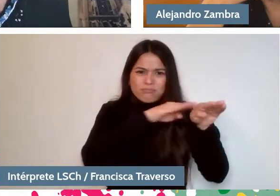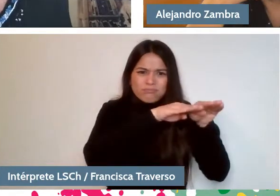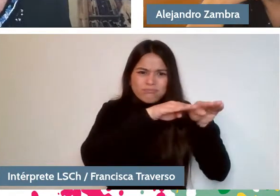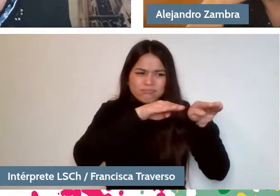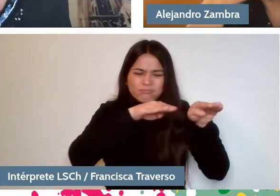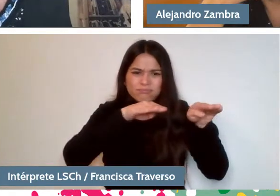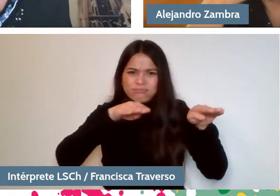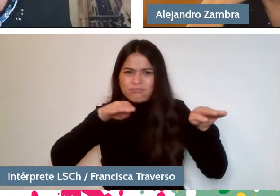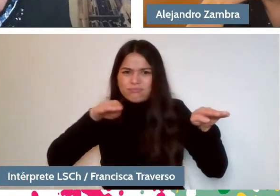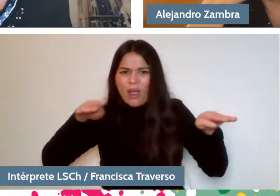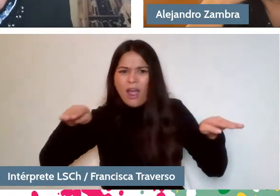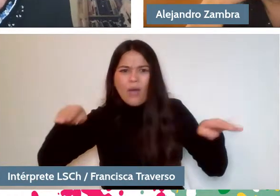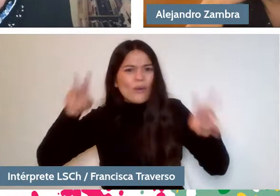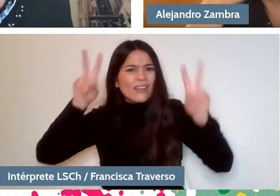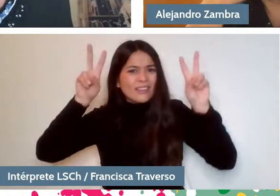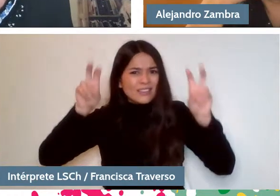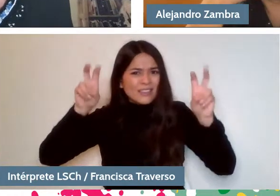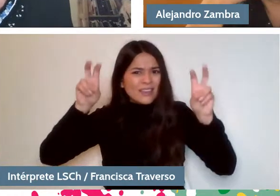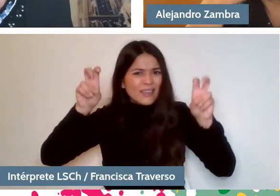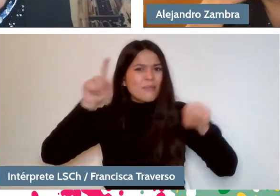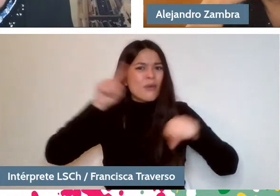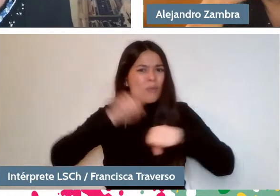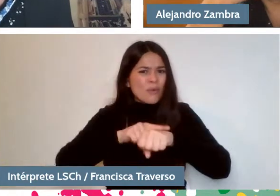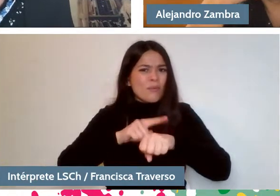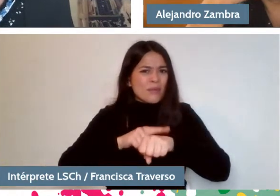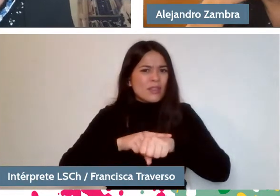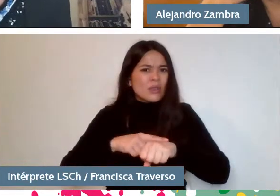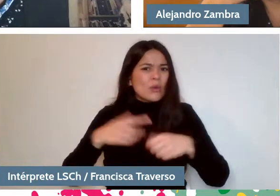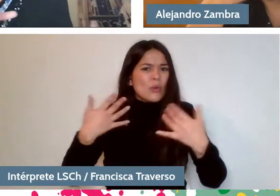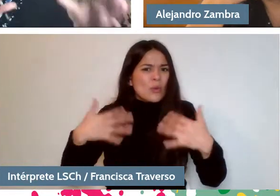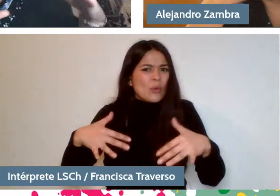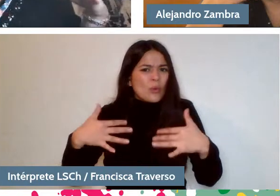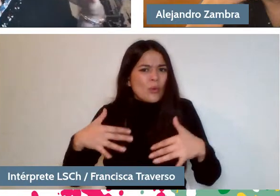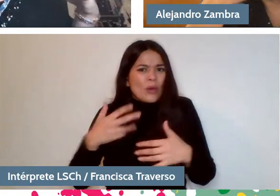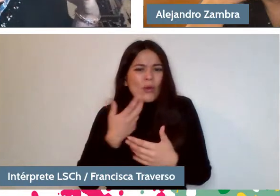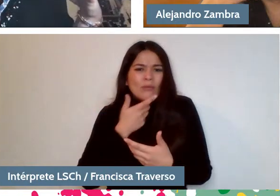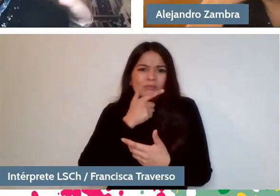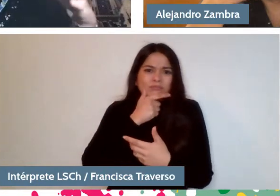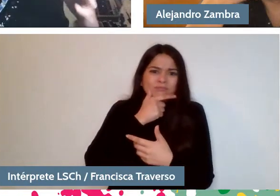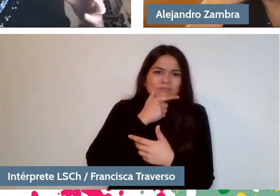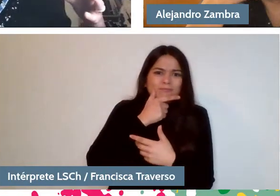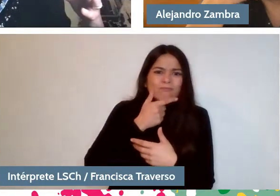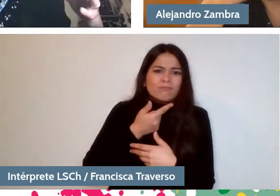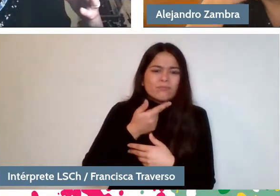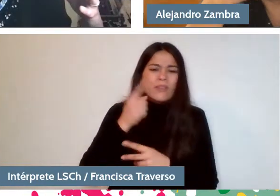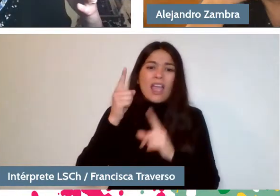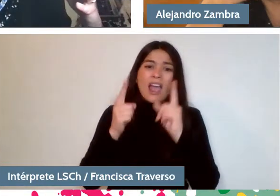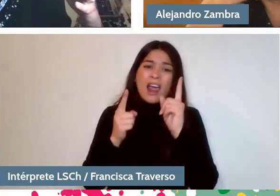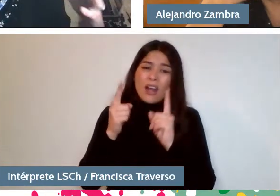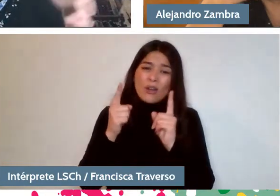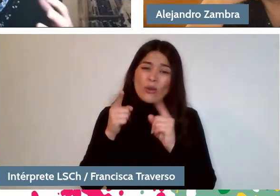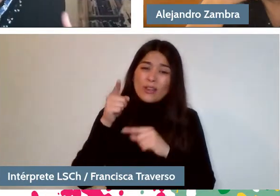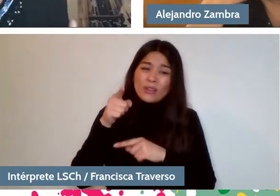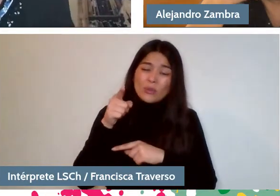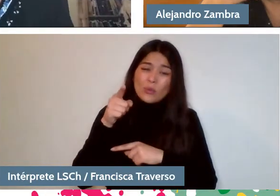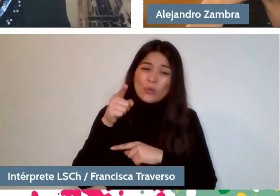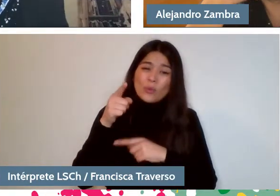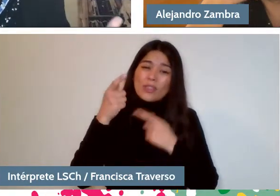or in moments of greatest uncertainty. I mean, is it something that you consciously try to include when you're writing?